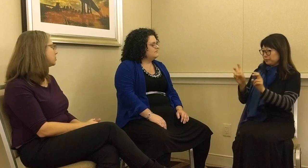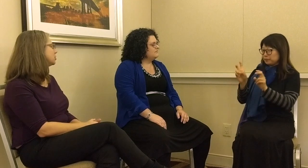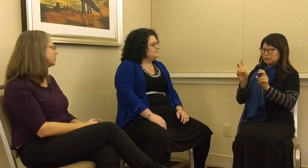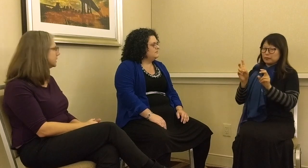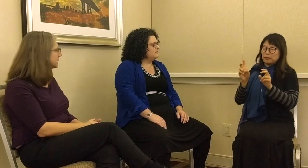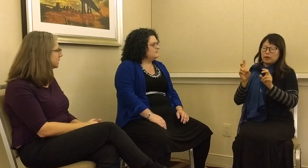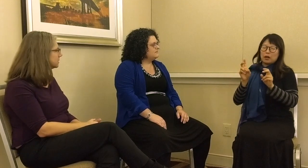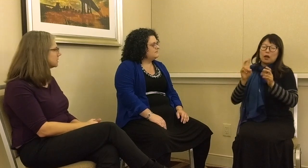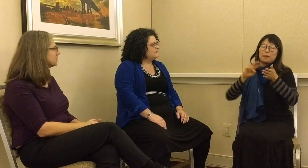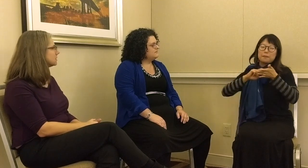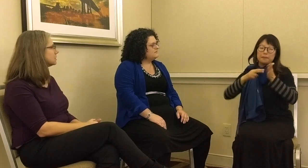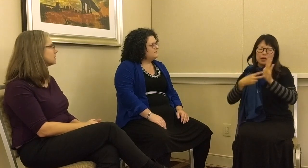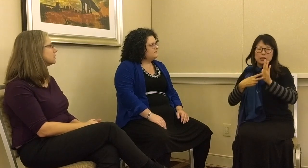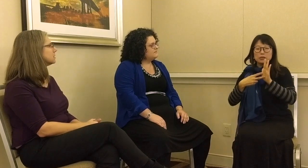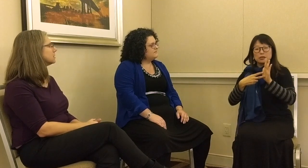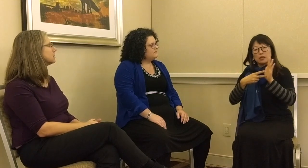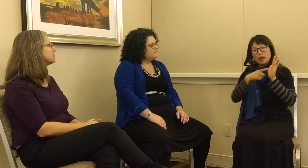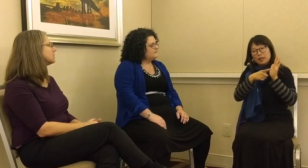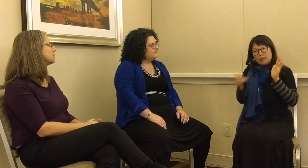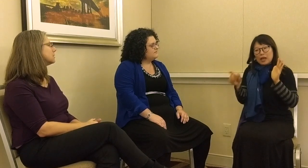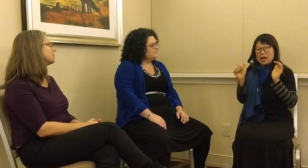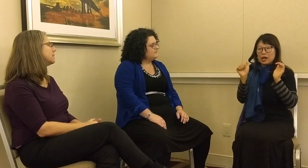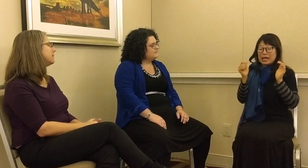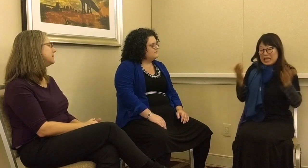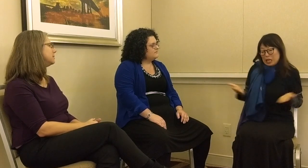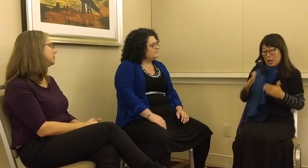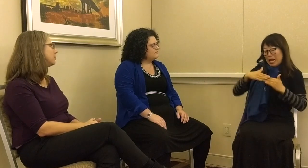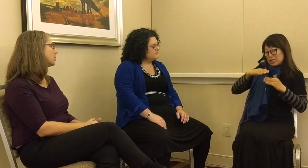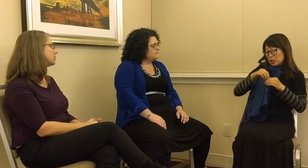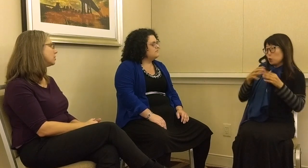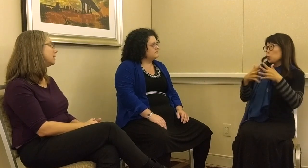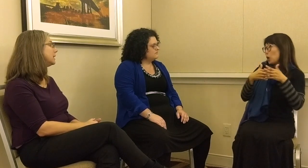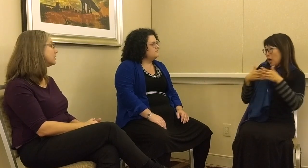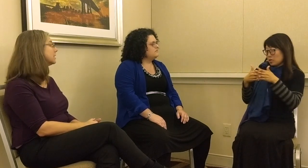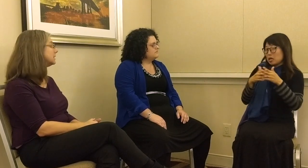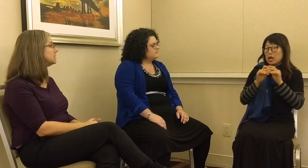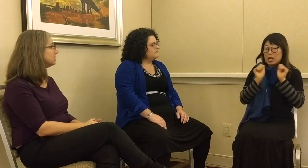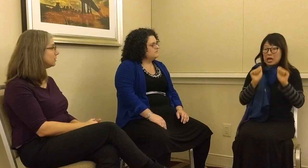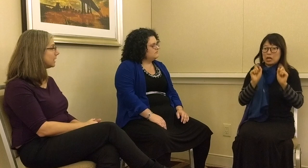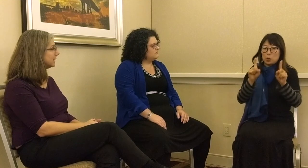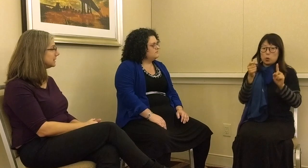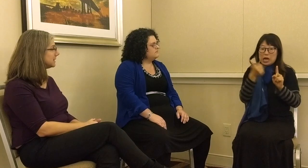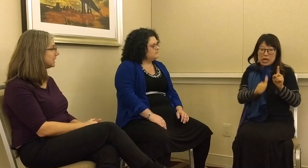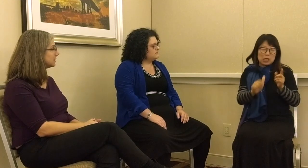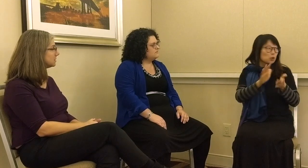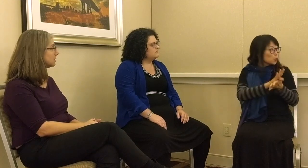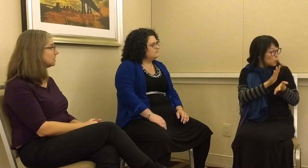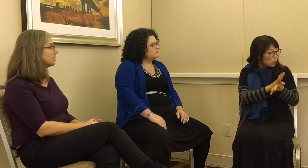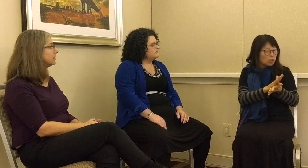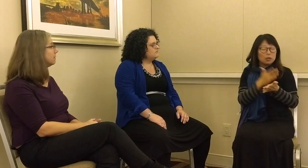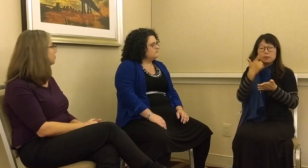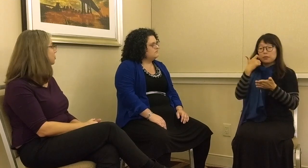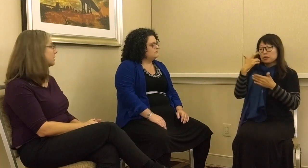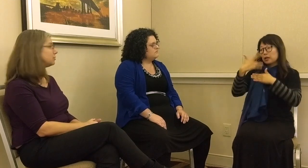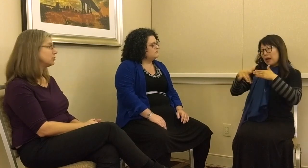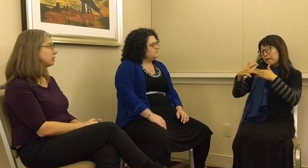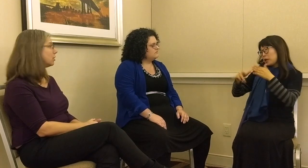more opportunities than they did before. Here, at least in the United States, deaf children